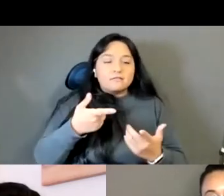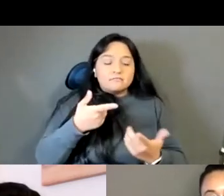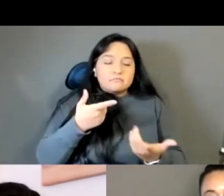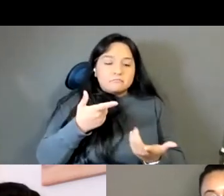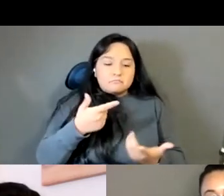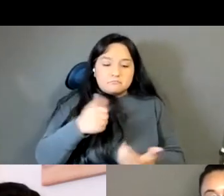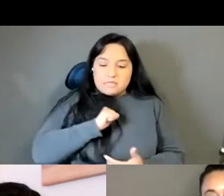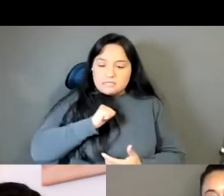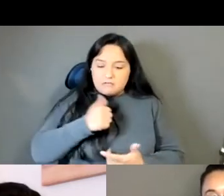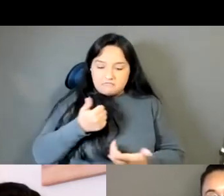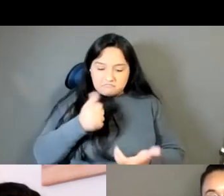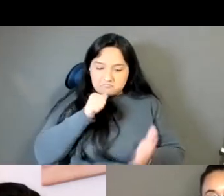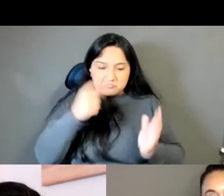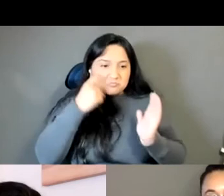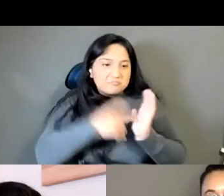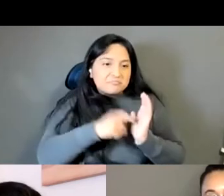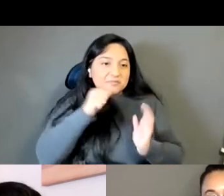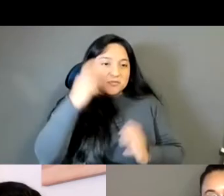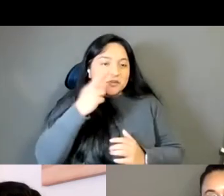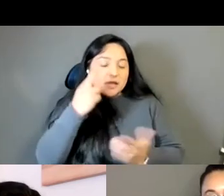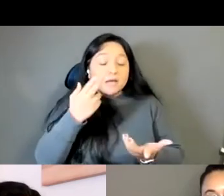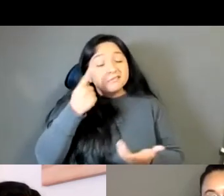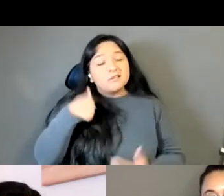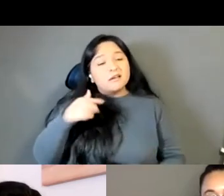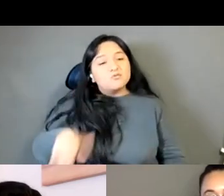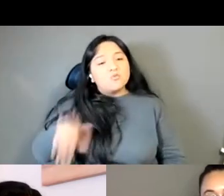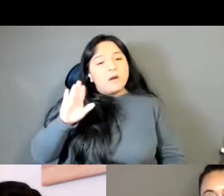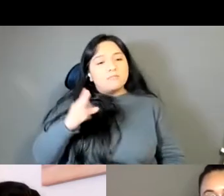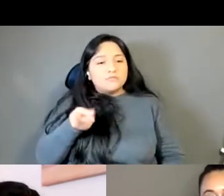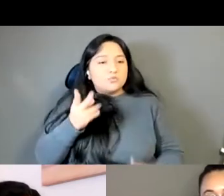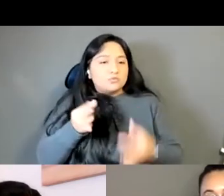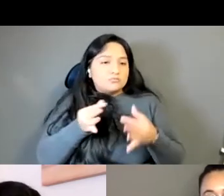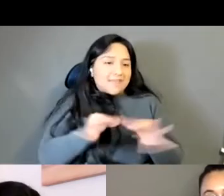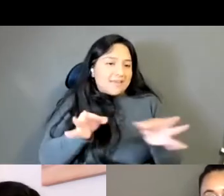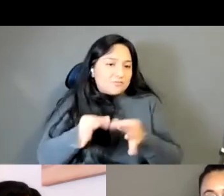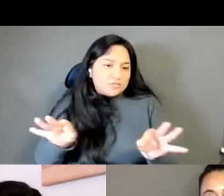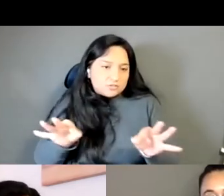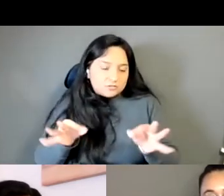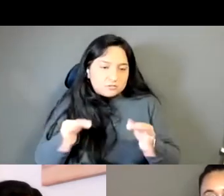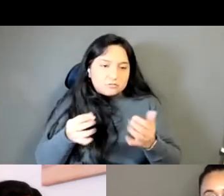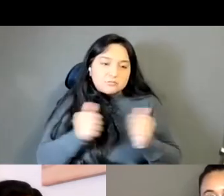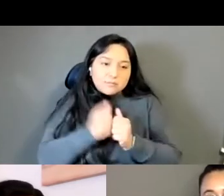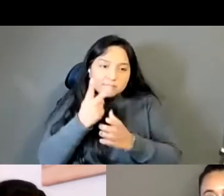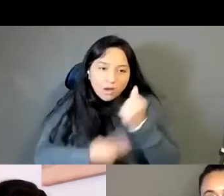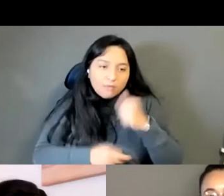I think growing up bilingual, so having both Burmese and English is my native languages